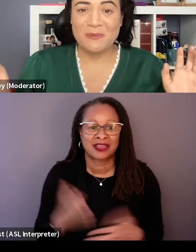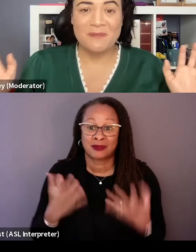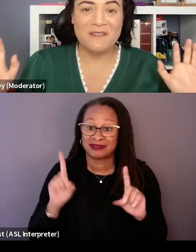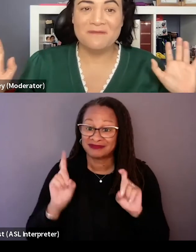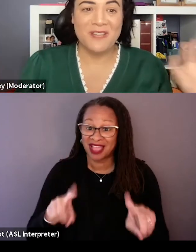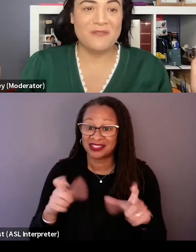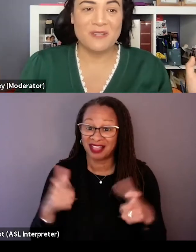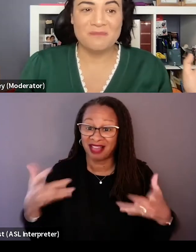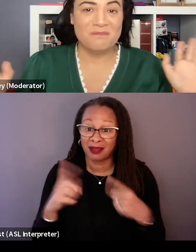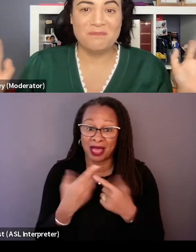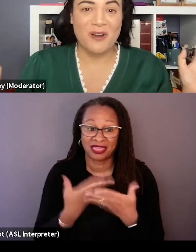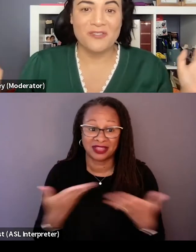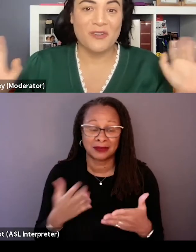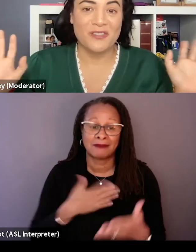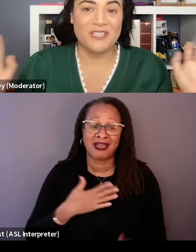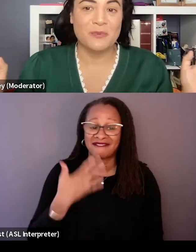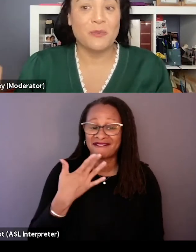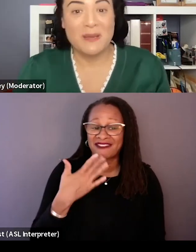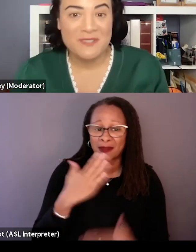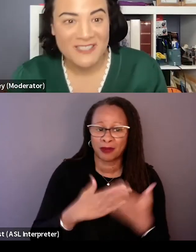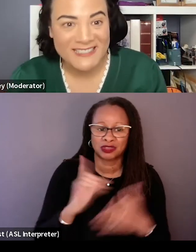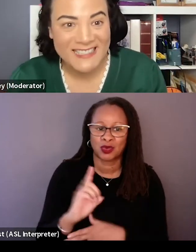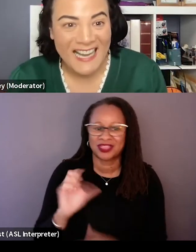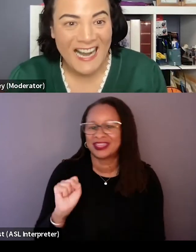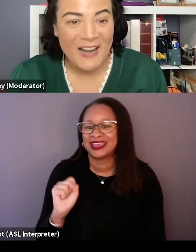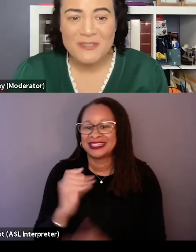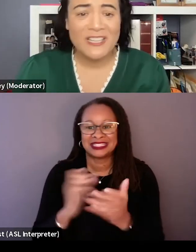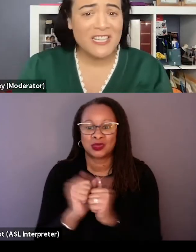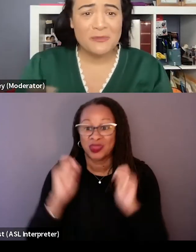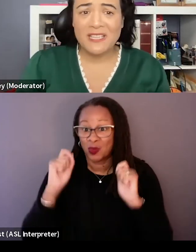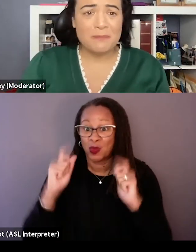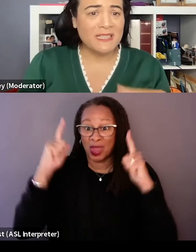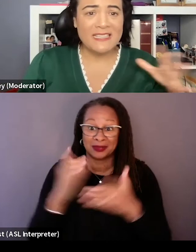but one of my favorite parts are the scenes with the wake up songs. Is there any chance we can get a playlist